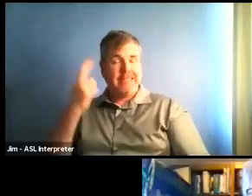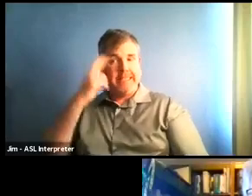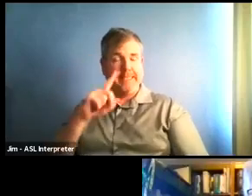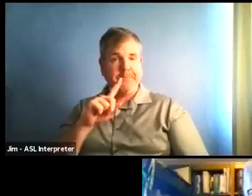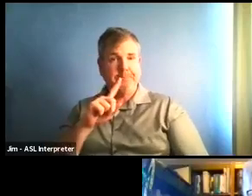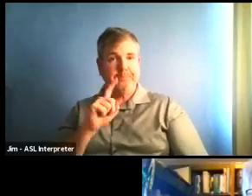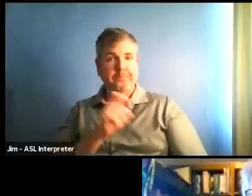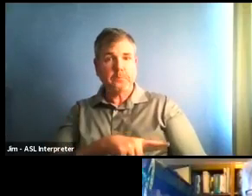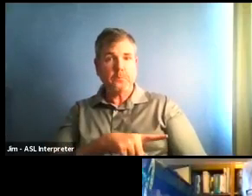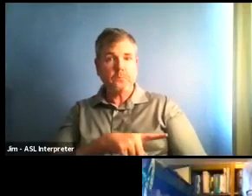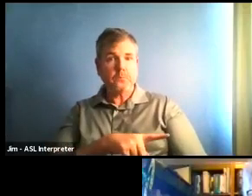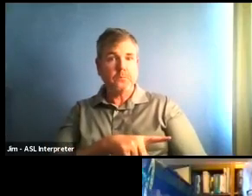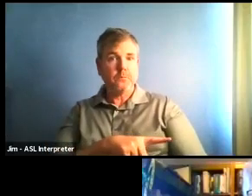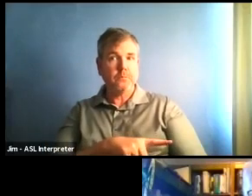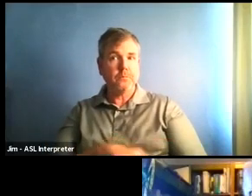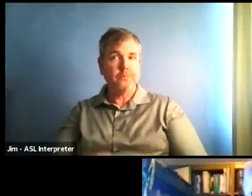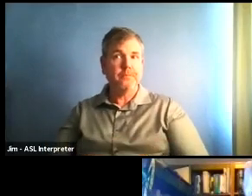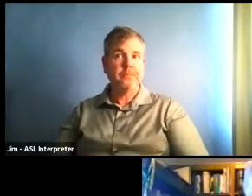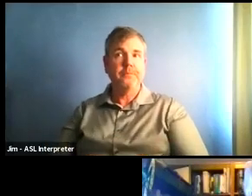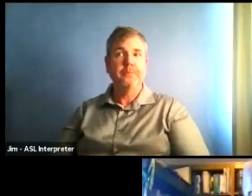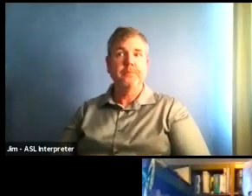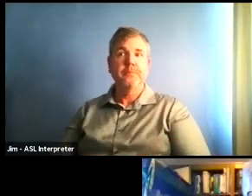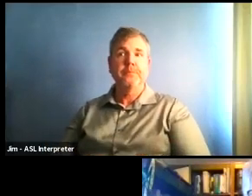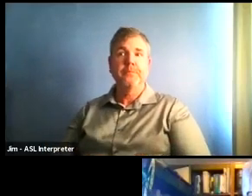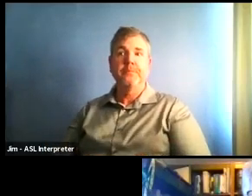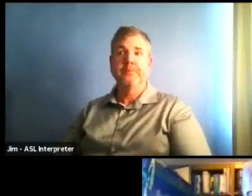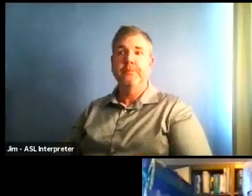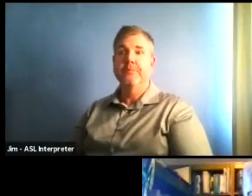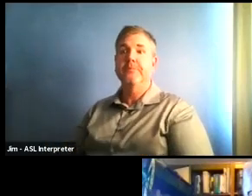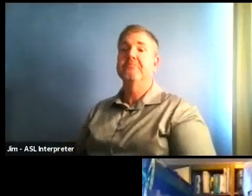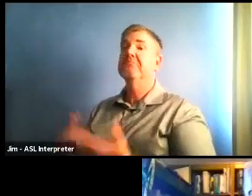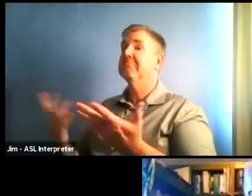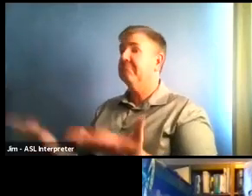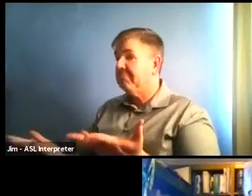Well, that is certainly a good hypothesis to. So absolutely.